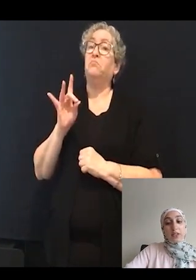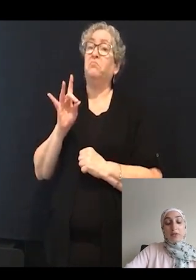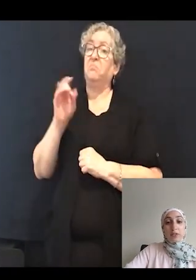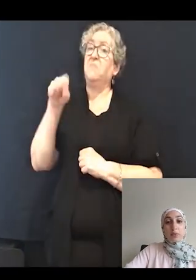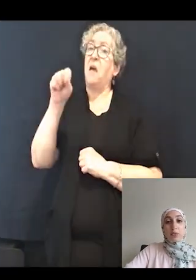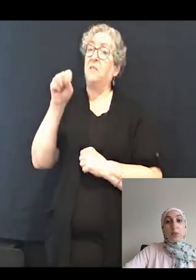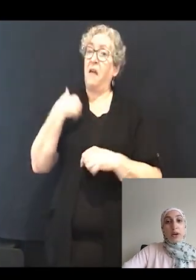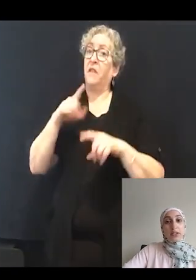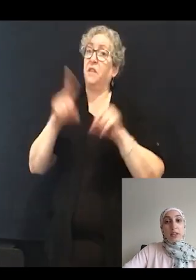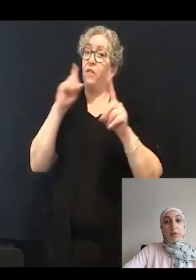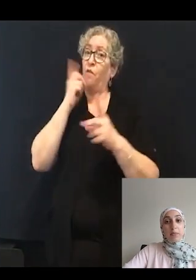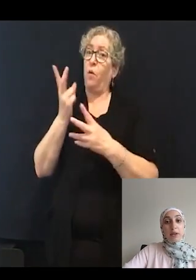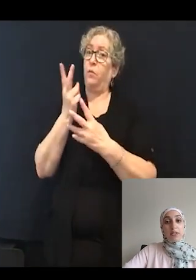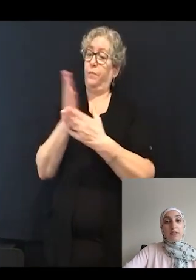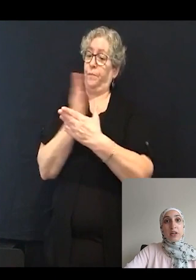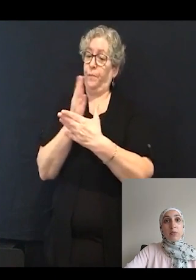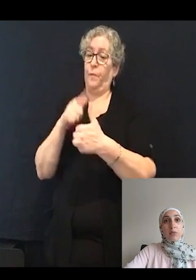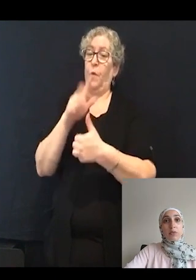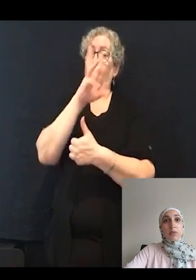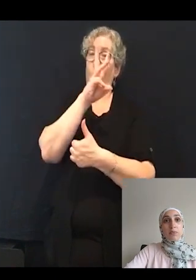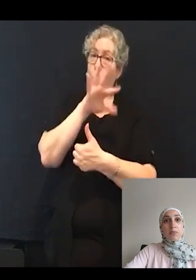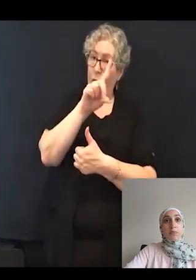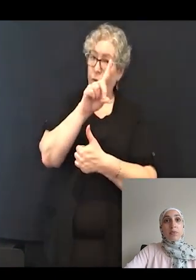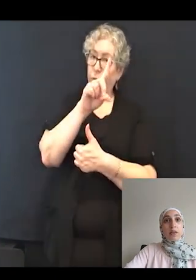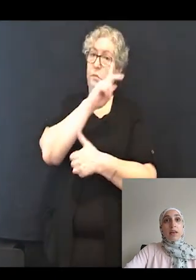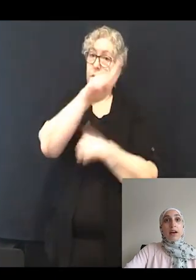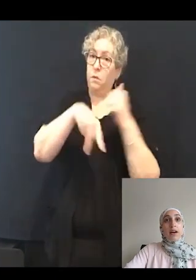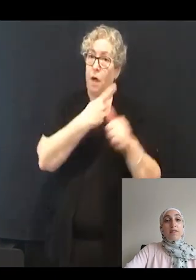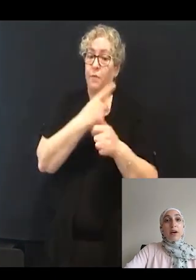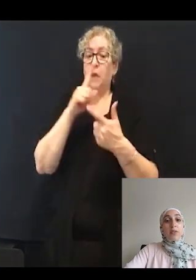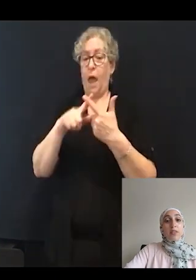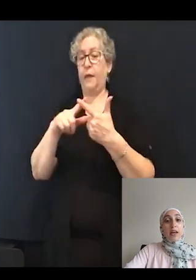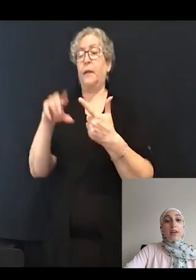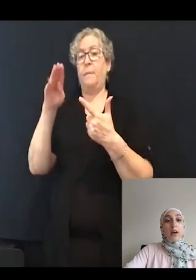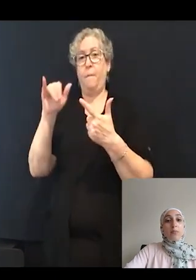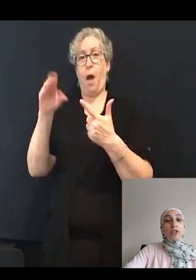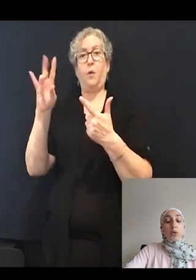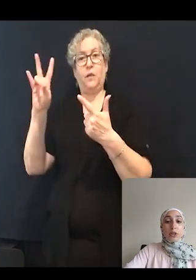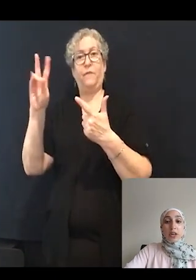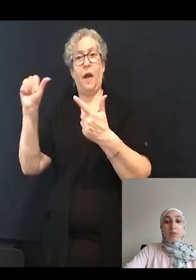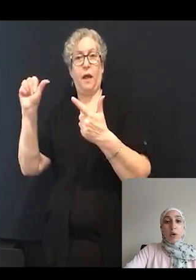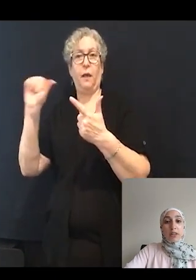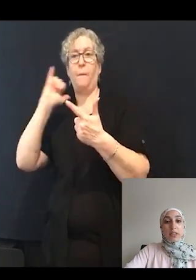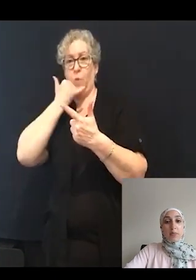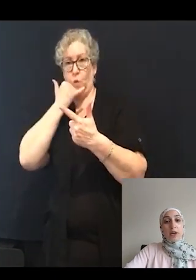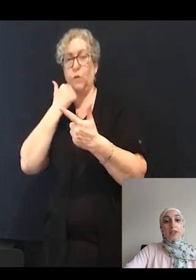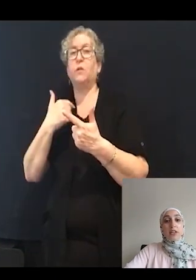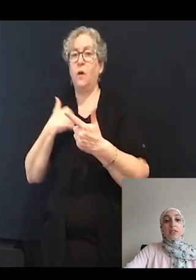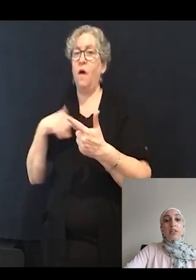a difference between wild type and MYO7A mutants. I found that a majority of wild type hair cells